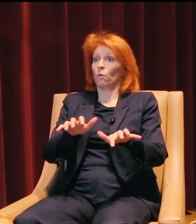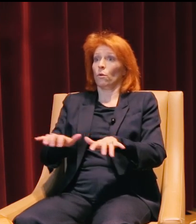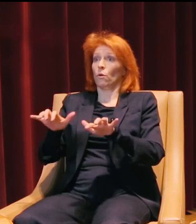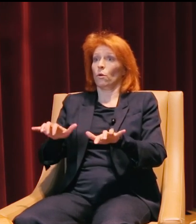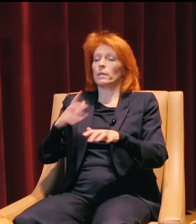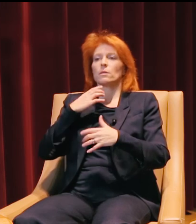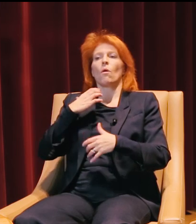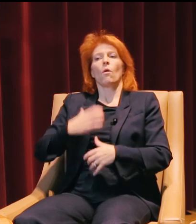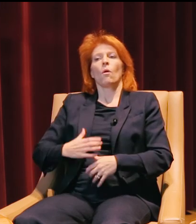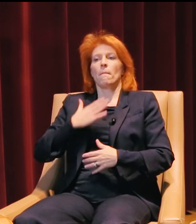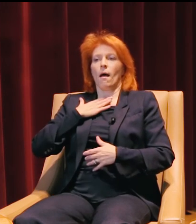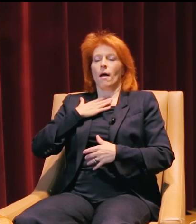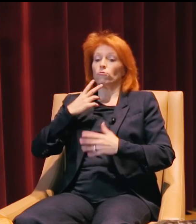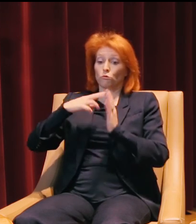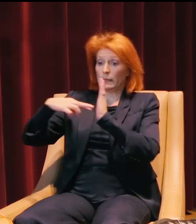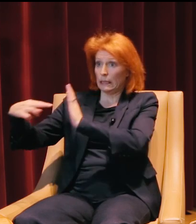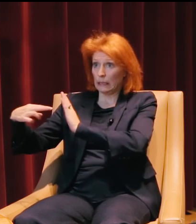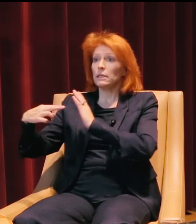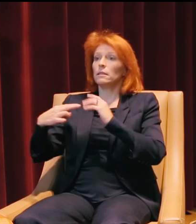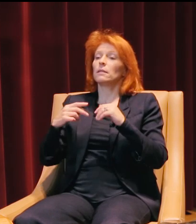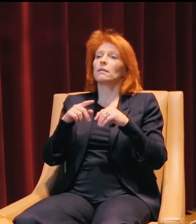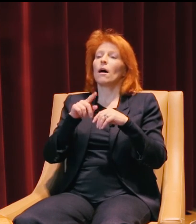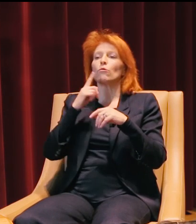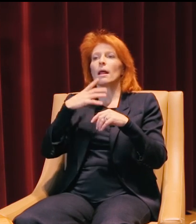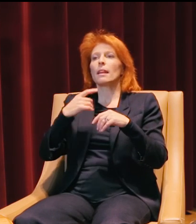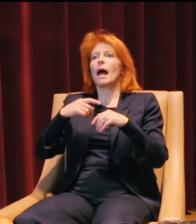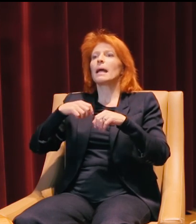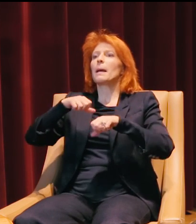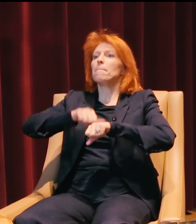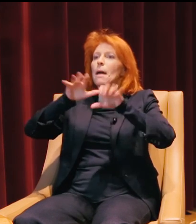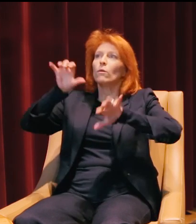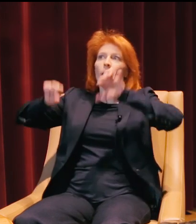That's a big passion of mine. I like to read. I really like mountain climbing and hiking.